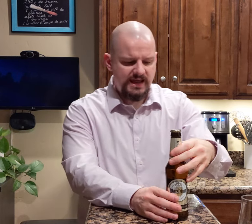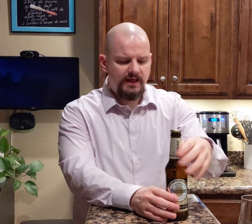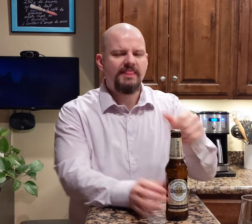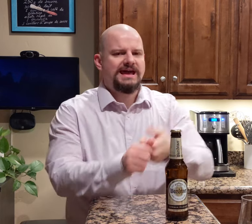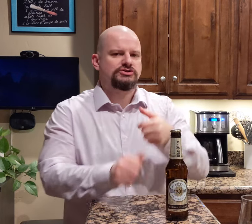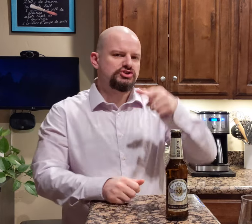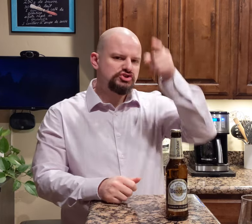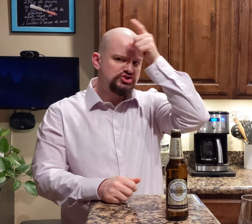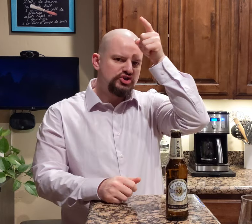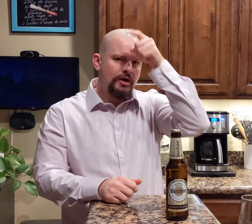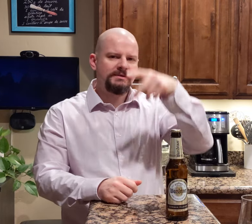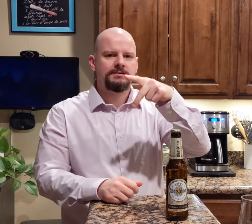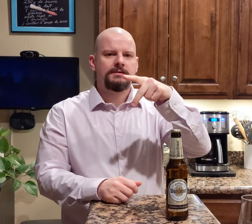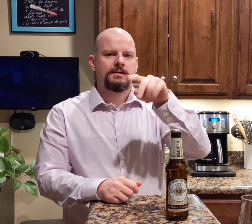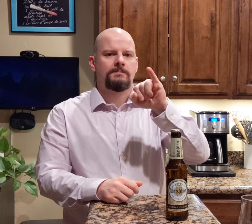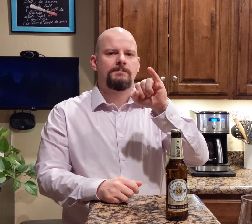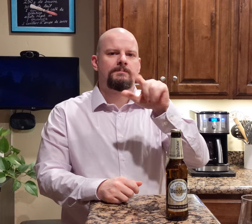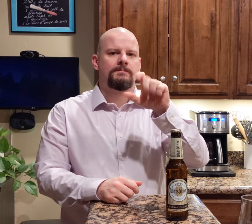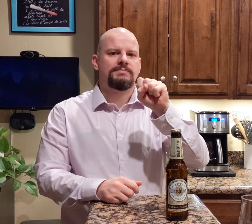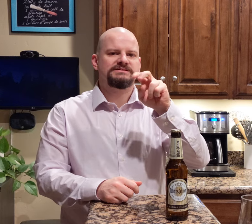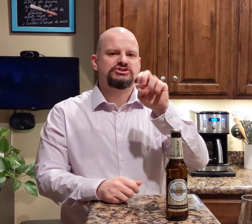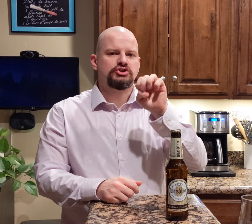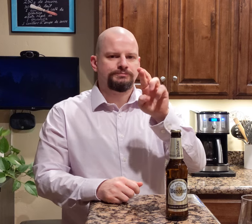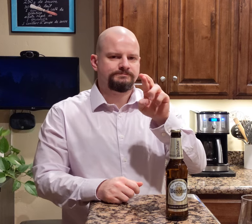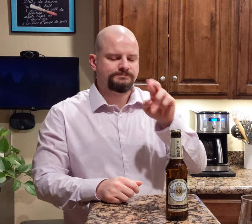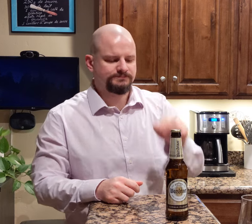That's German pilsner.